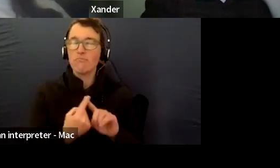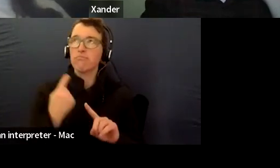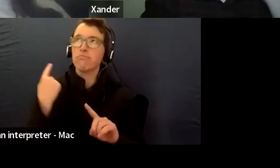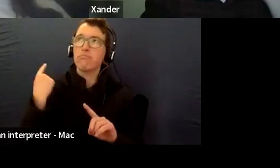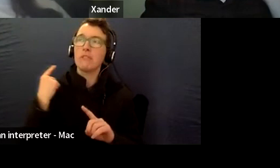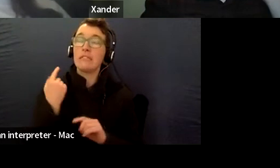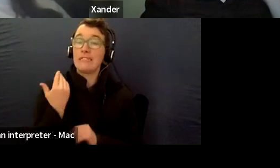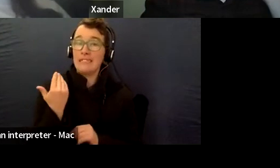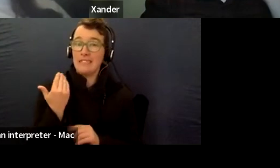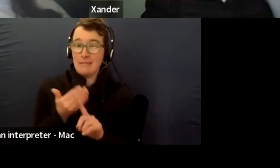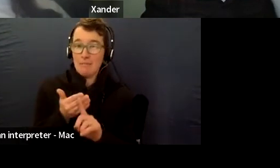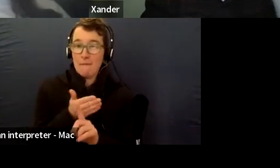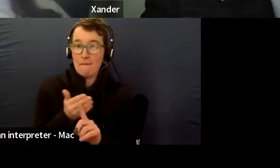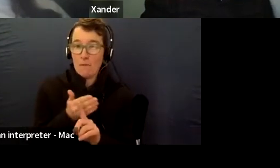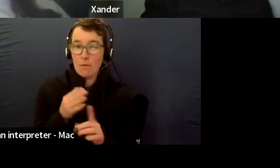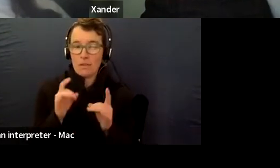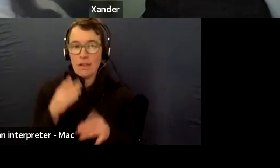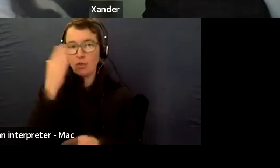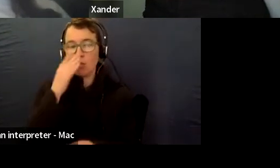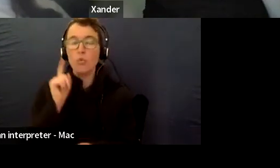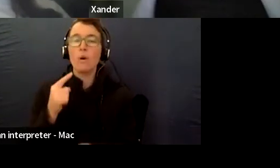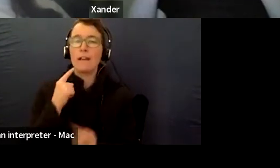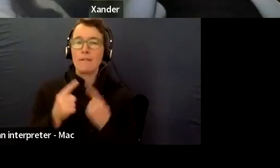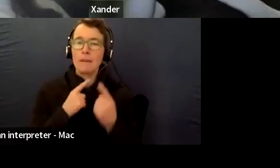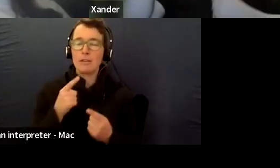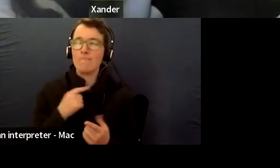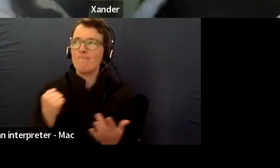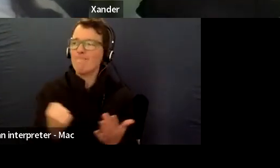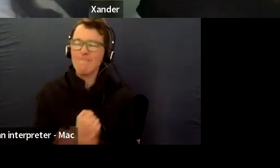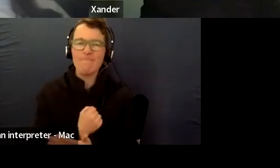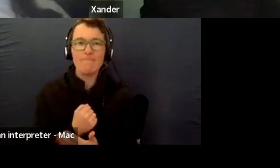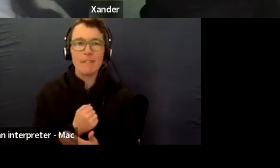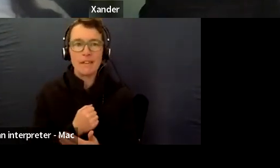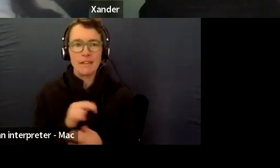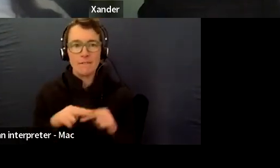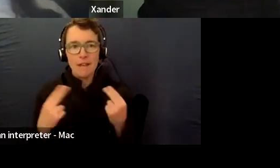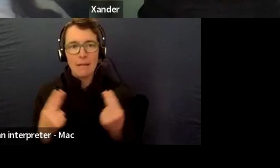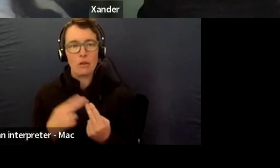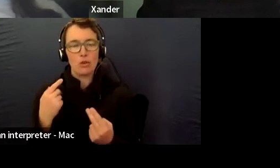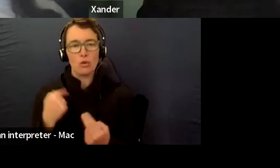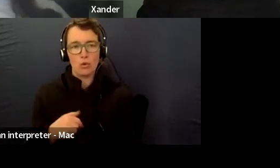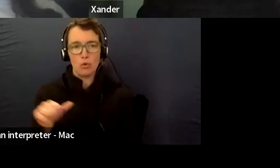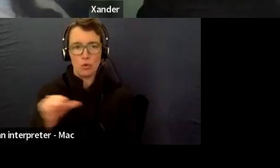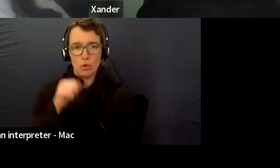Do you wish all or promote, as people to have access to.